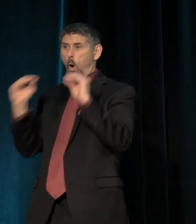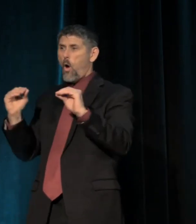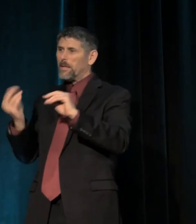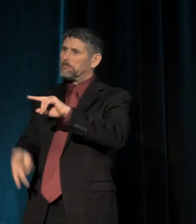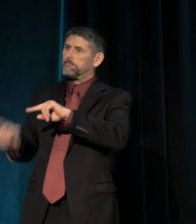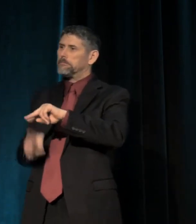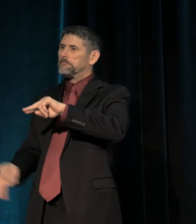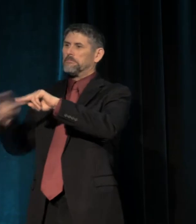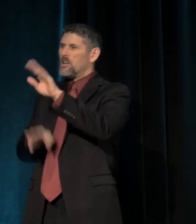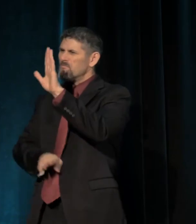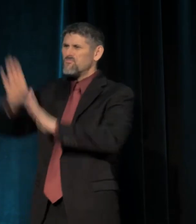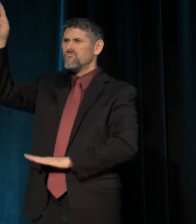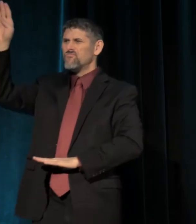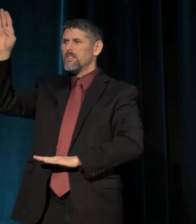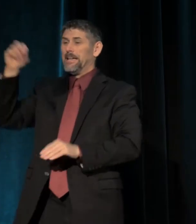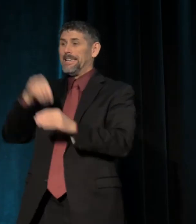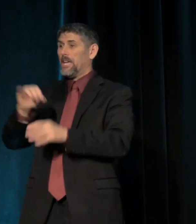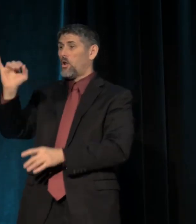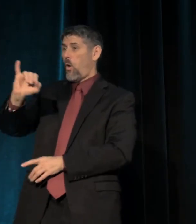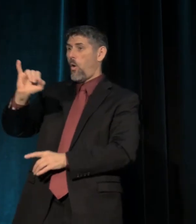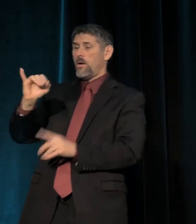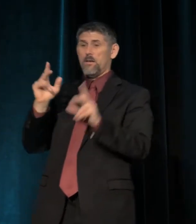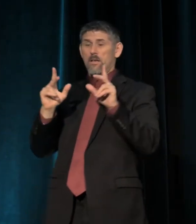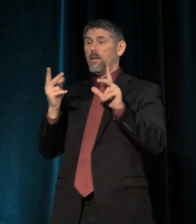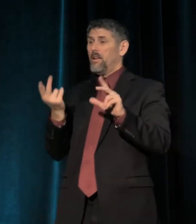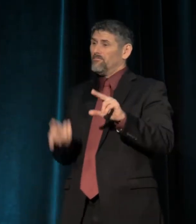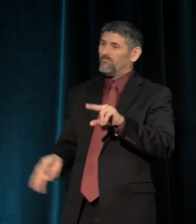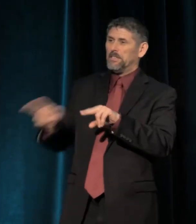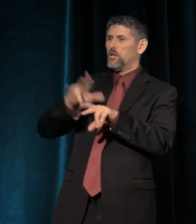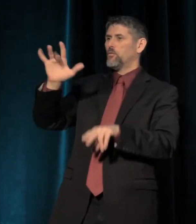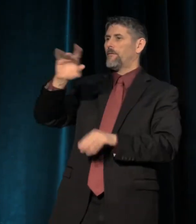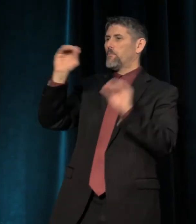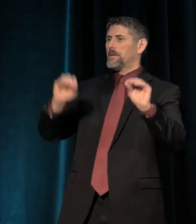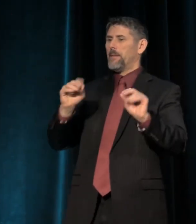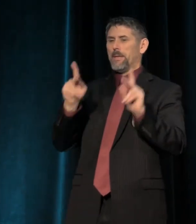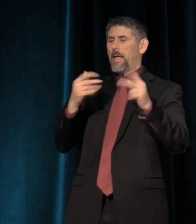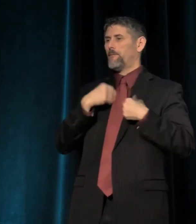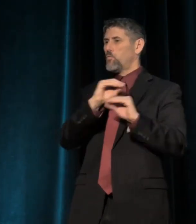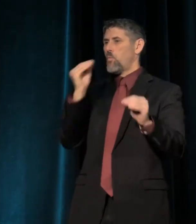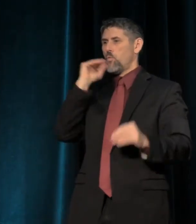In Oakland, homelessness has grown by 25% in the last year alone.